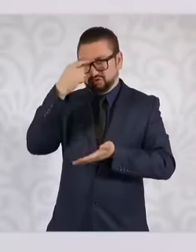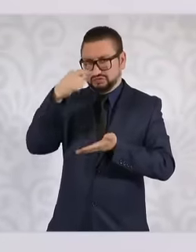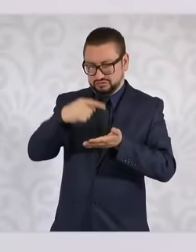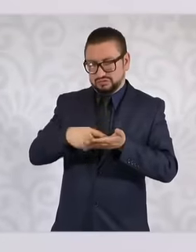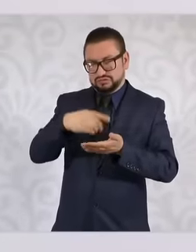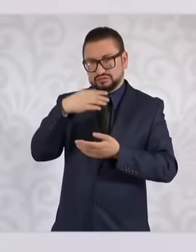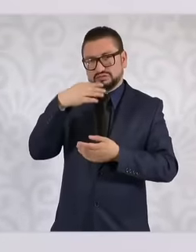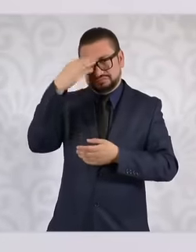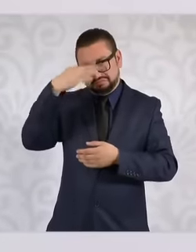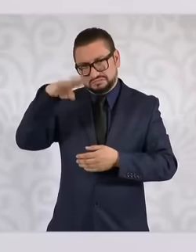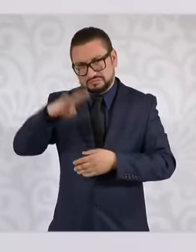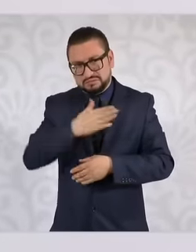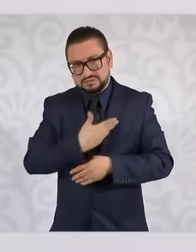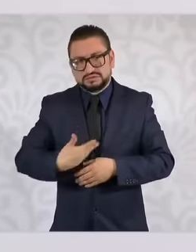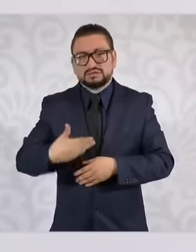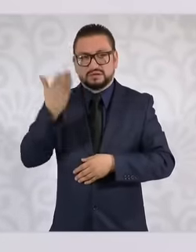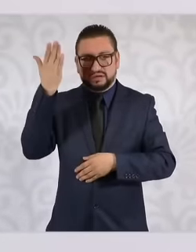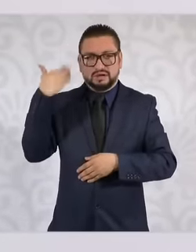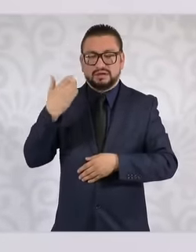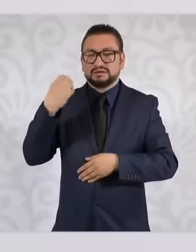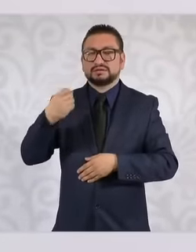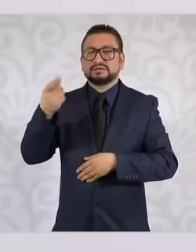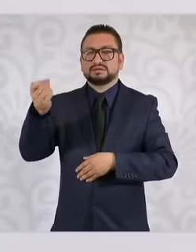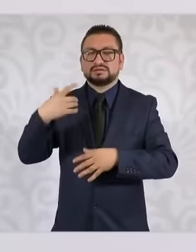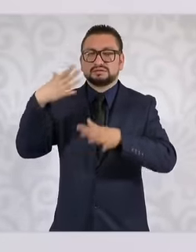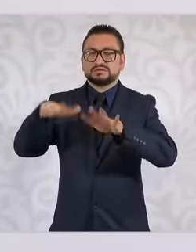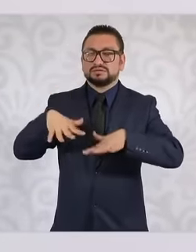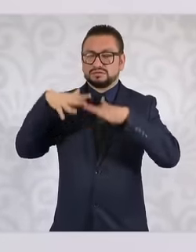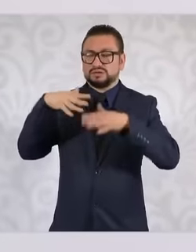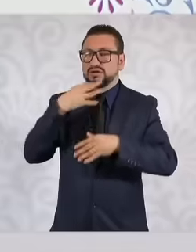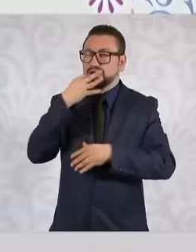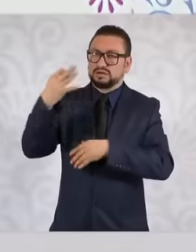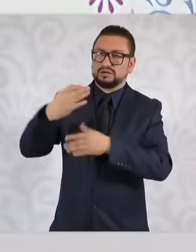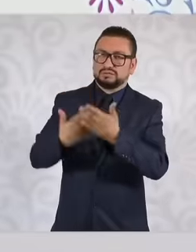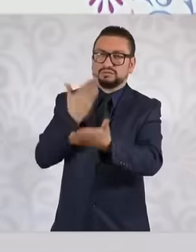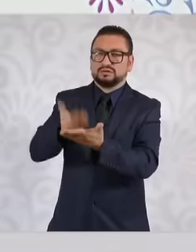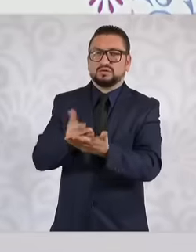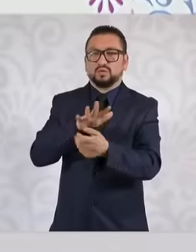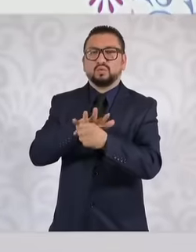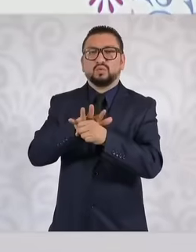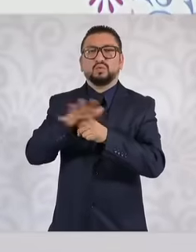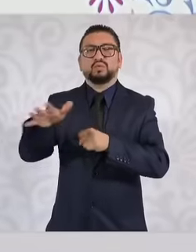we raised it in the general assembly now that the key is for the